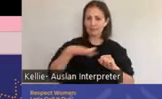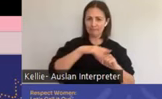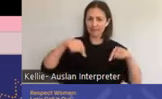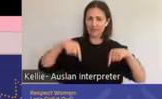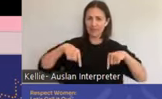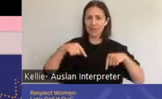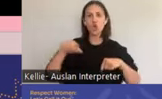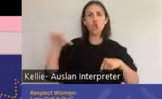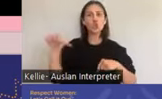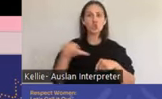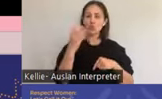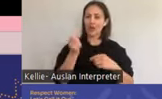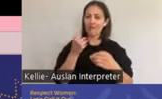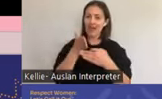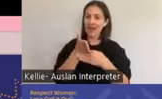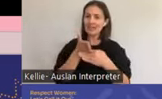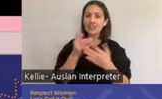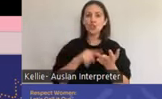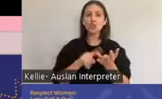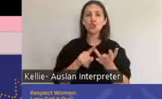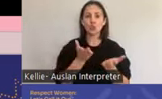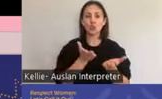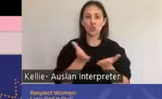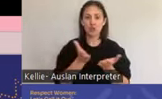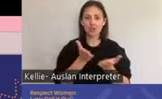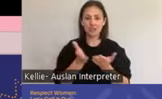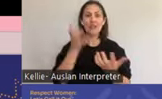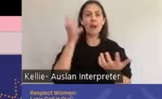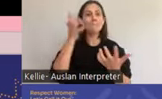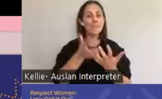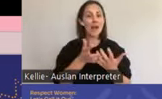evidence based and culturally responsive sexual and reproductive health services